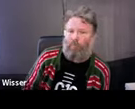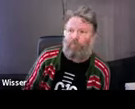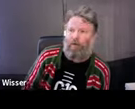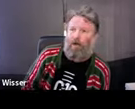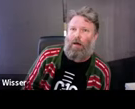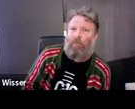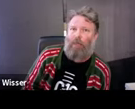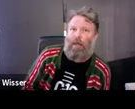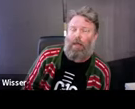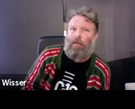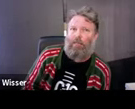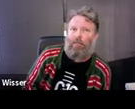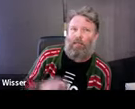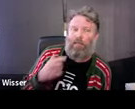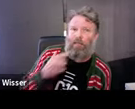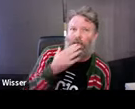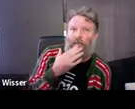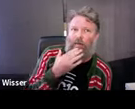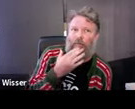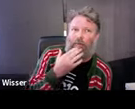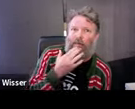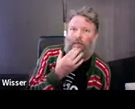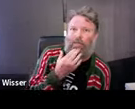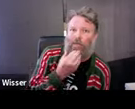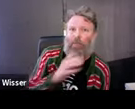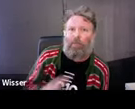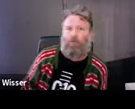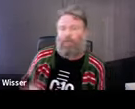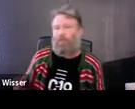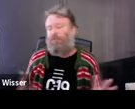socially-engaged artist cooperative and we sort of reached this very